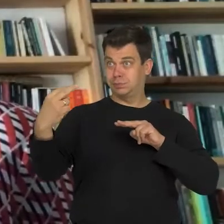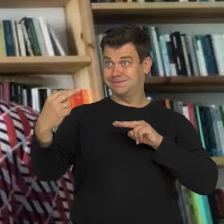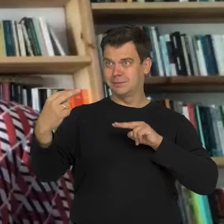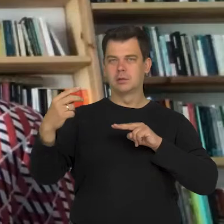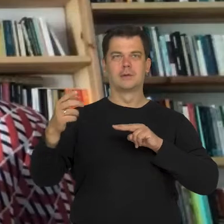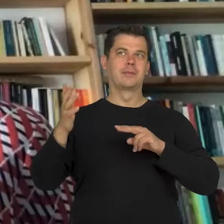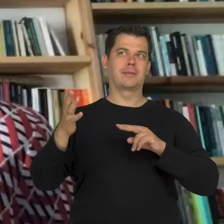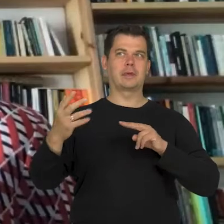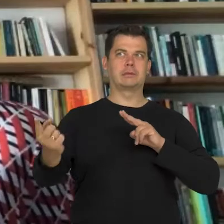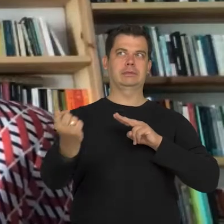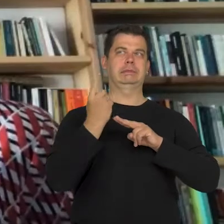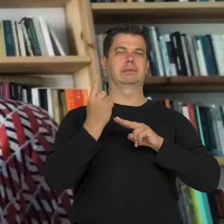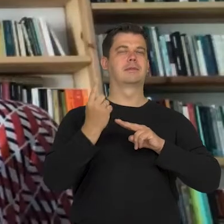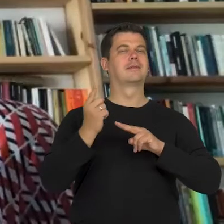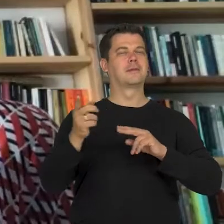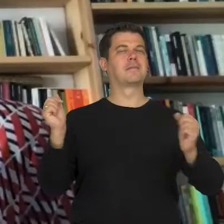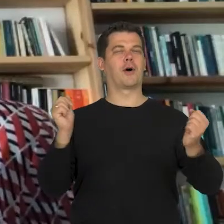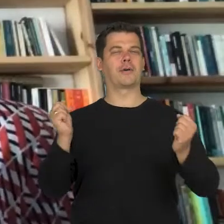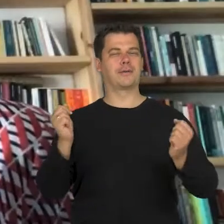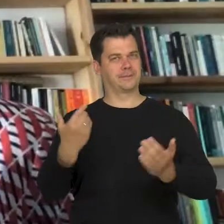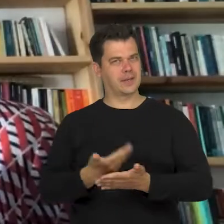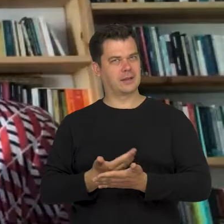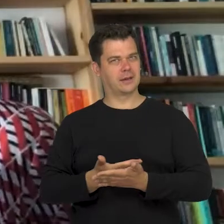This is interesting, because, at the same time, alcoholism